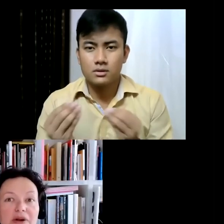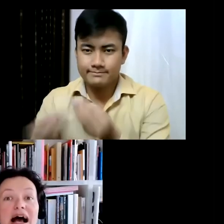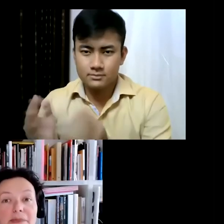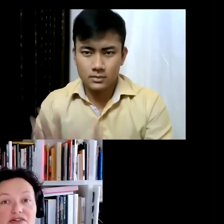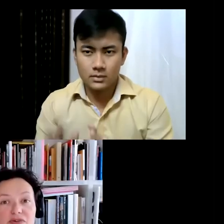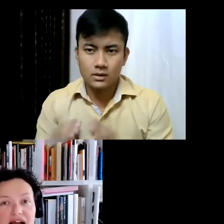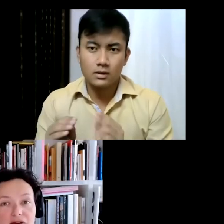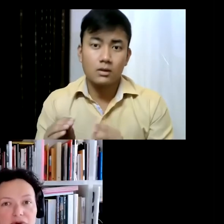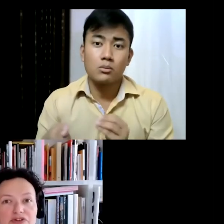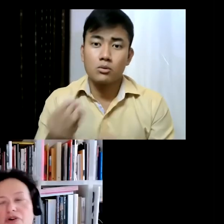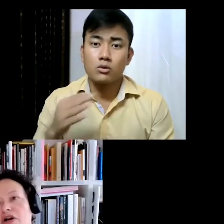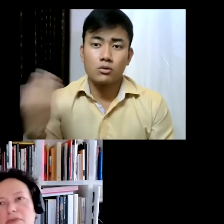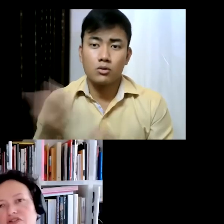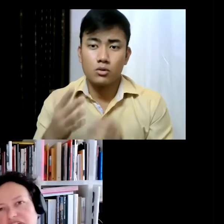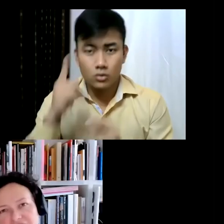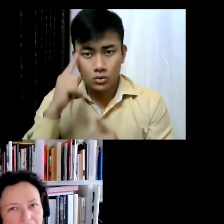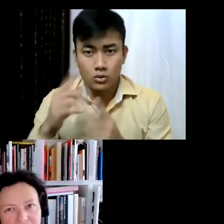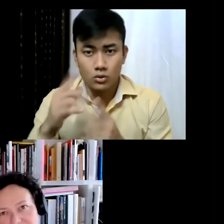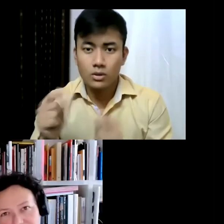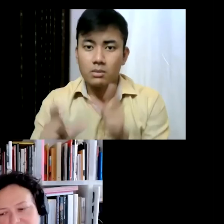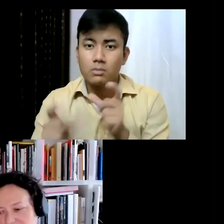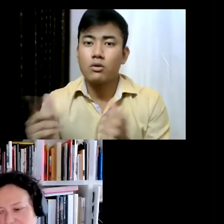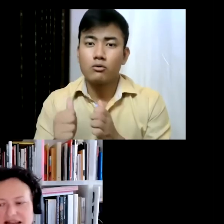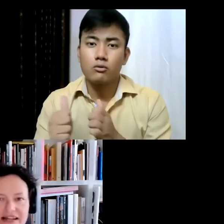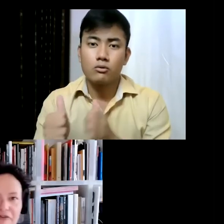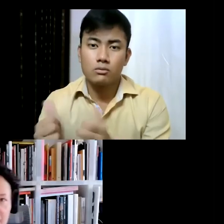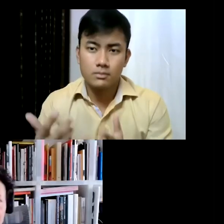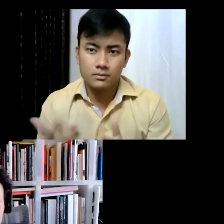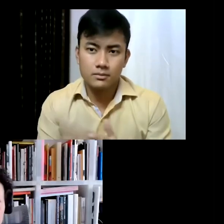what happens to the artworks, you know, most of the time nothing... but like the fridge that I